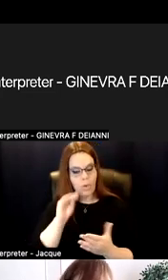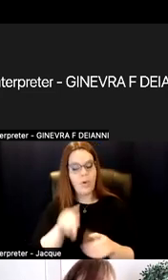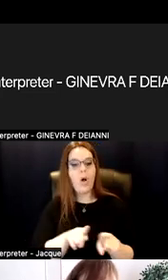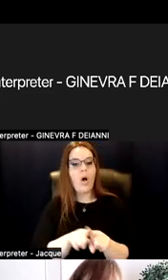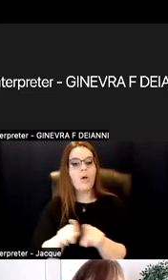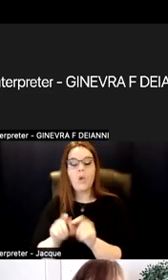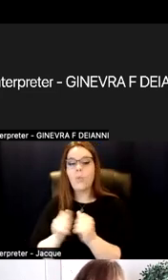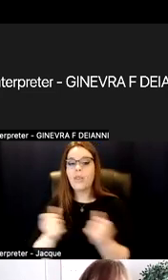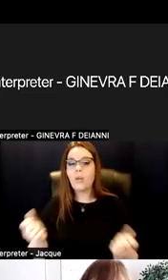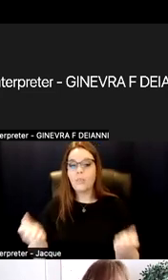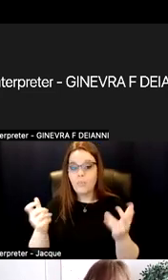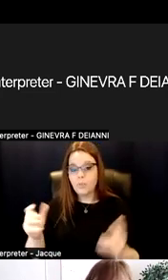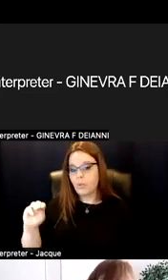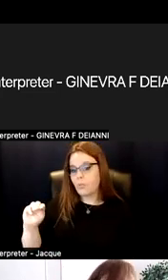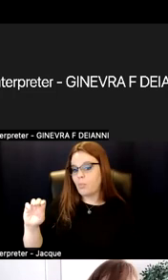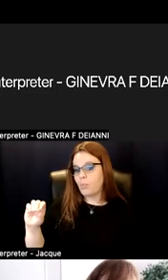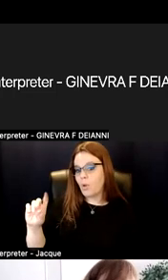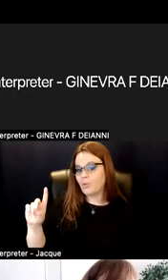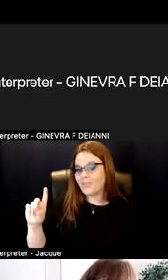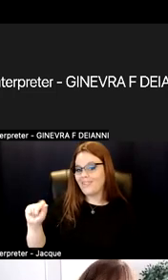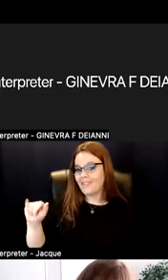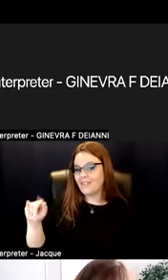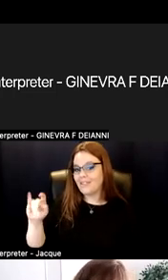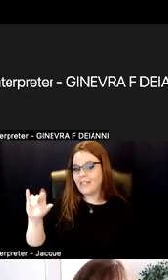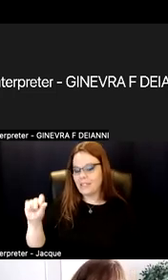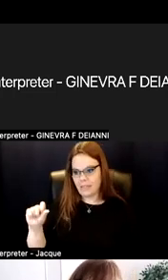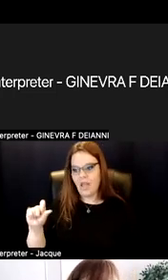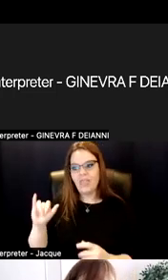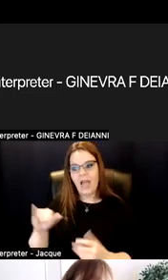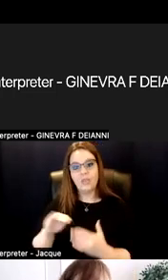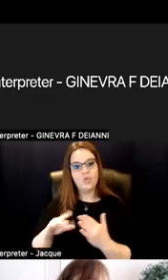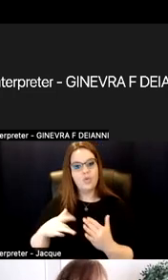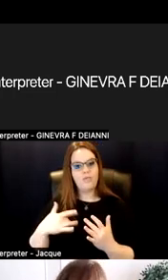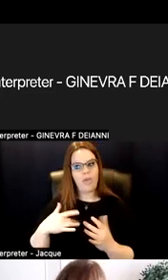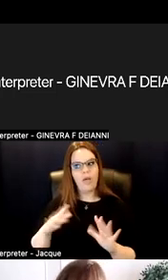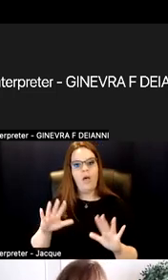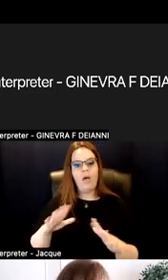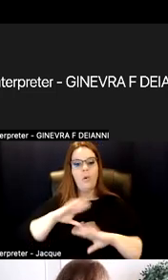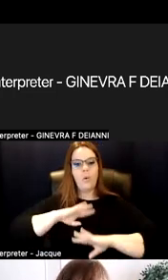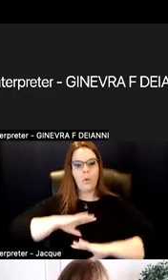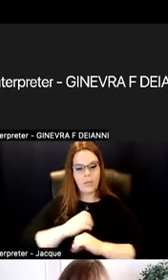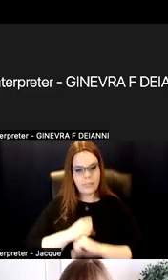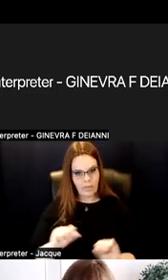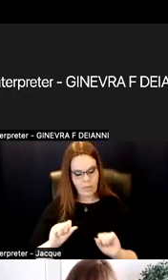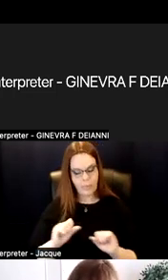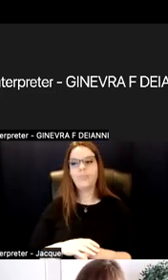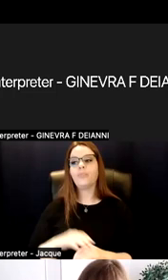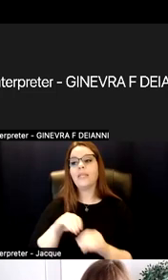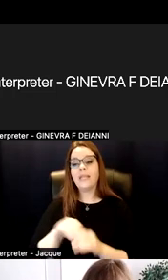allow options that students will feel is safe. So in STEM, in scientific discovery,